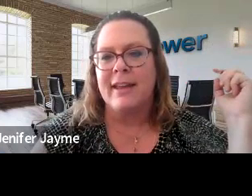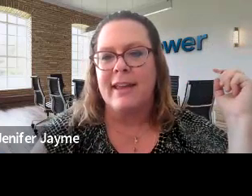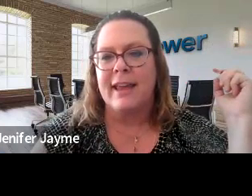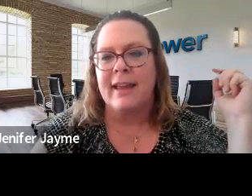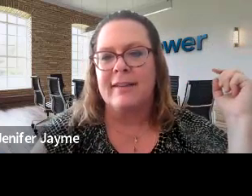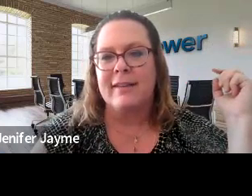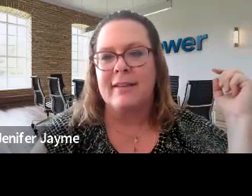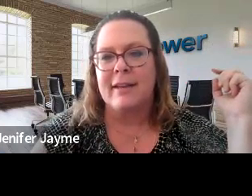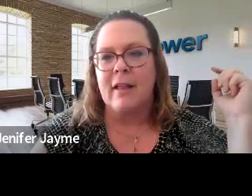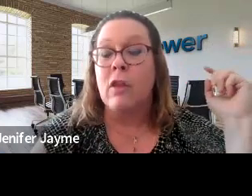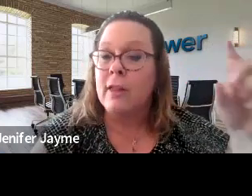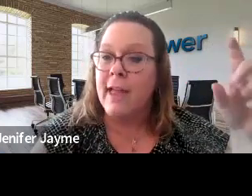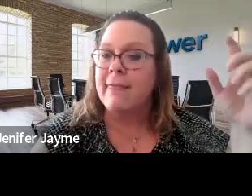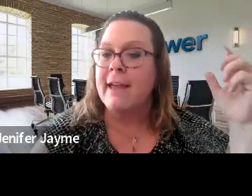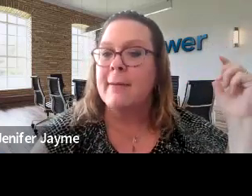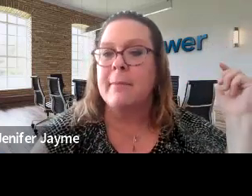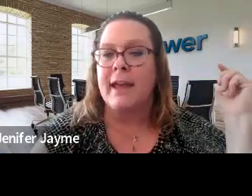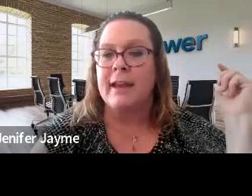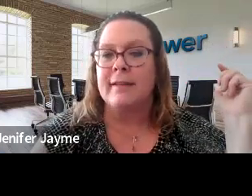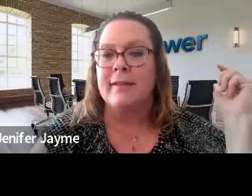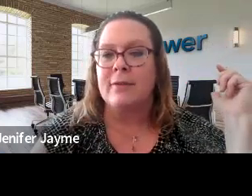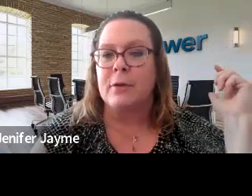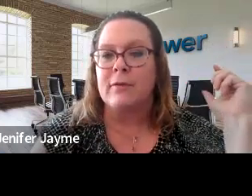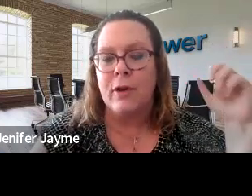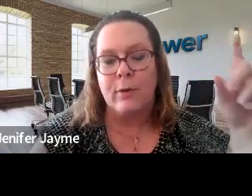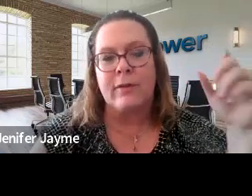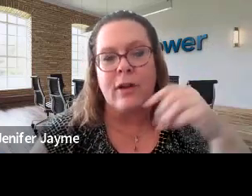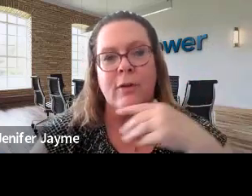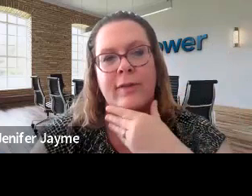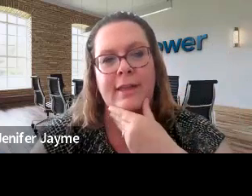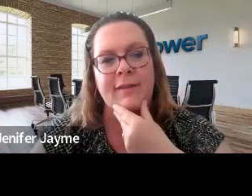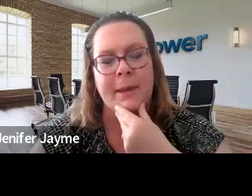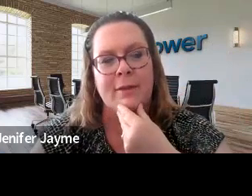and they look like them, and sort of know the struggles that they've been through.